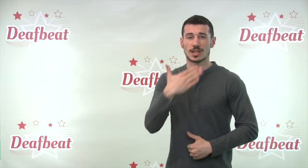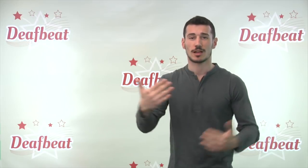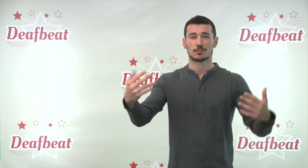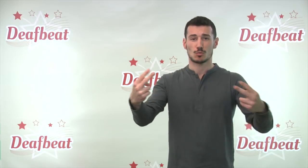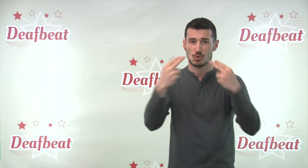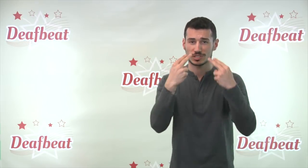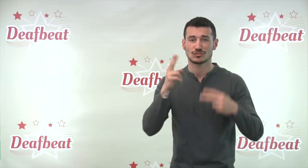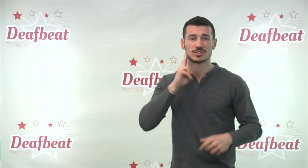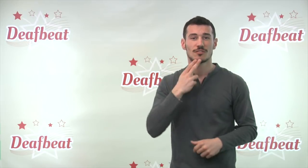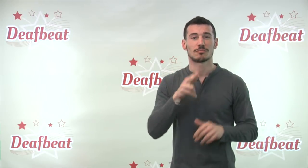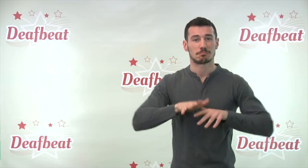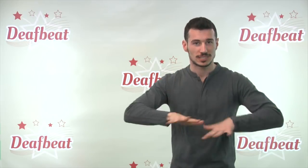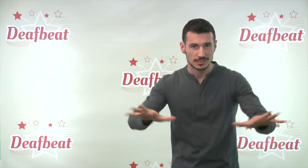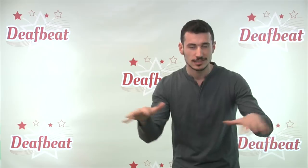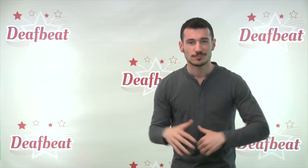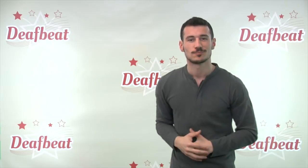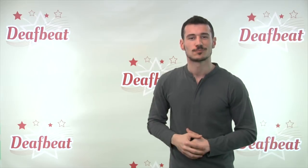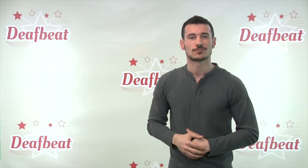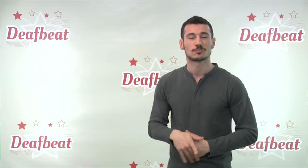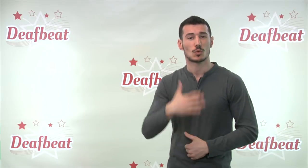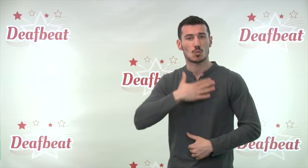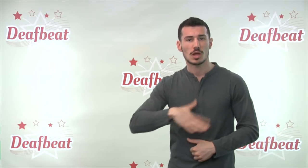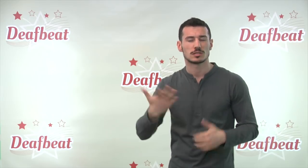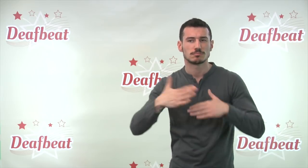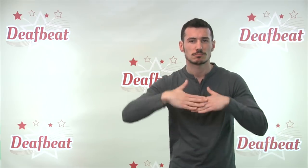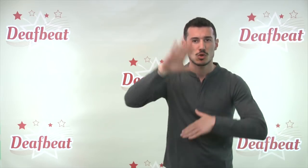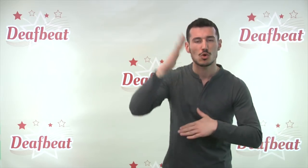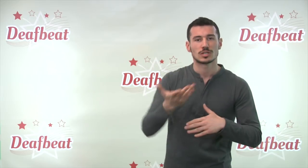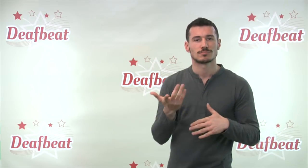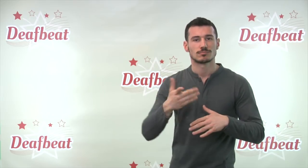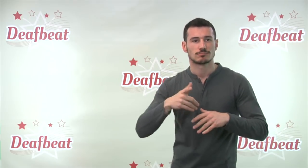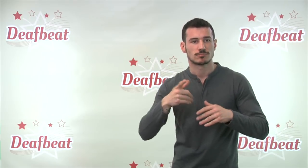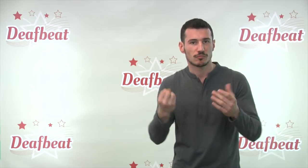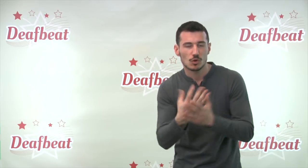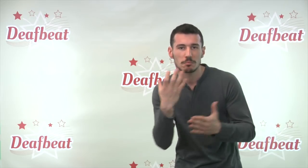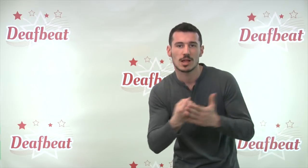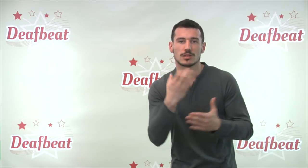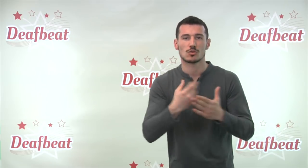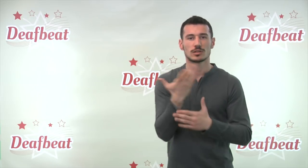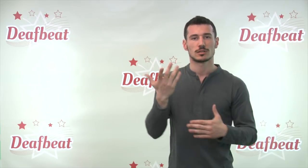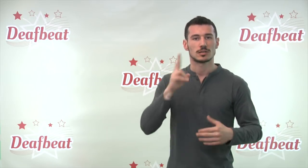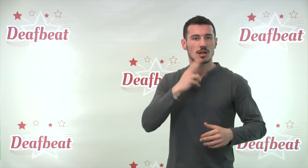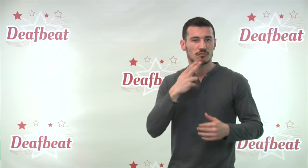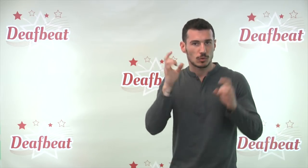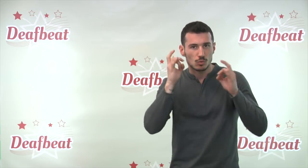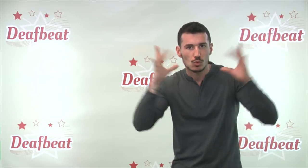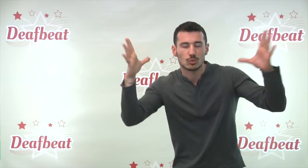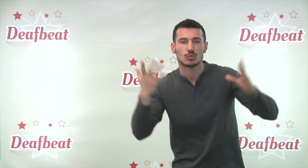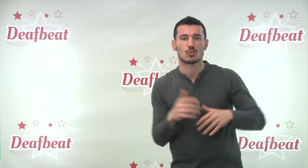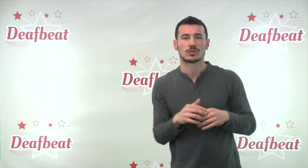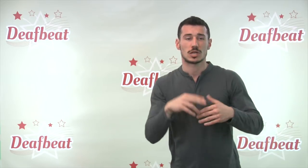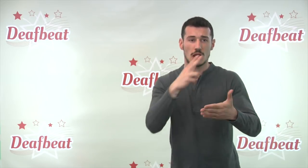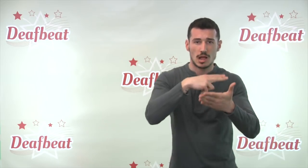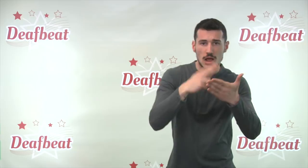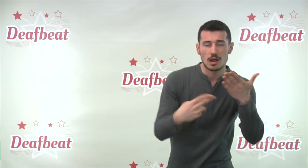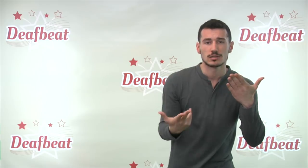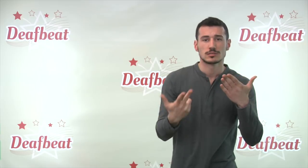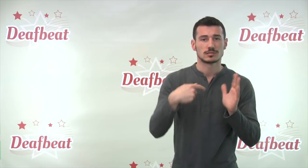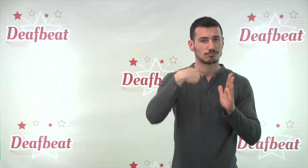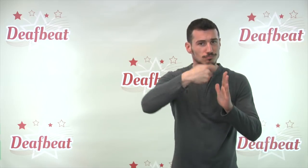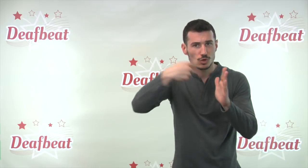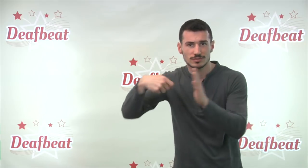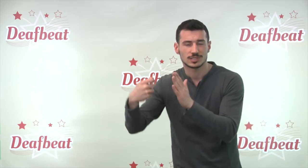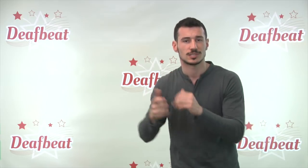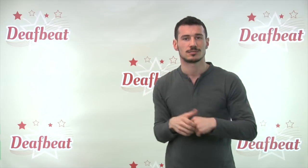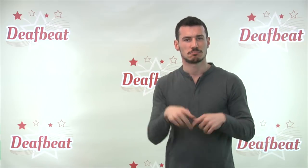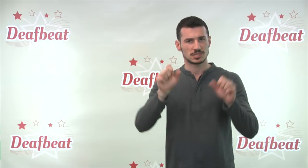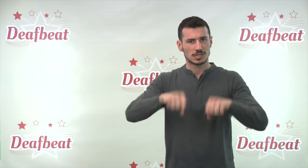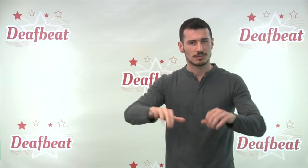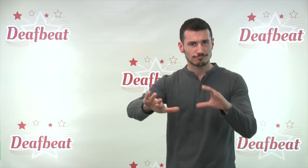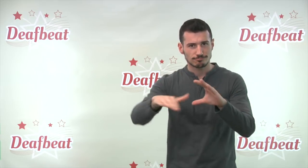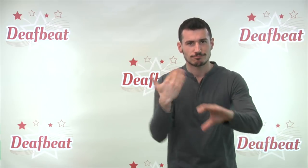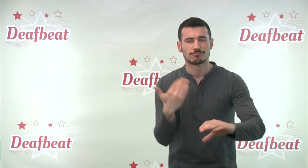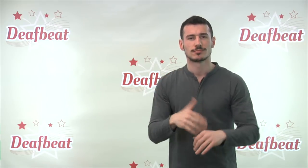Keep Deafbeat informative with vibes on Deaf arts, theater, film, television, digital media and Deaf culture.